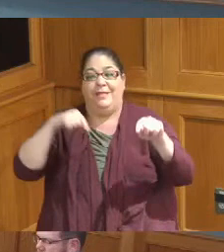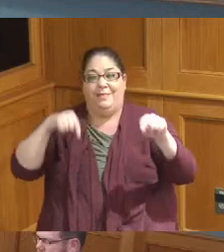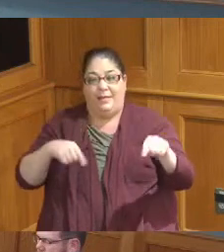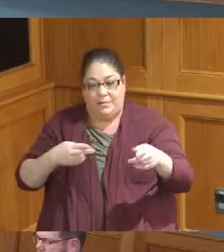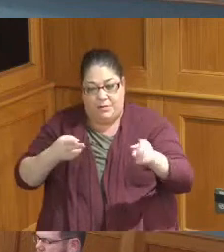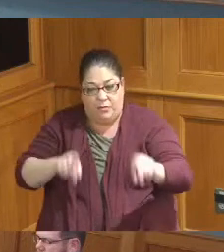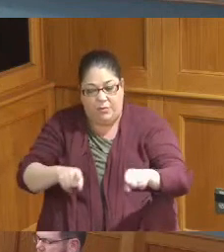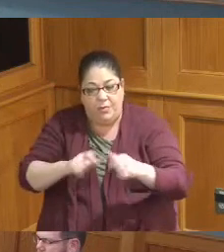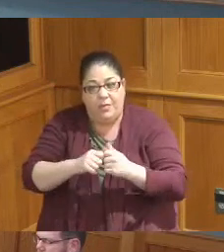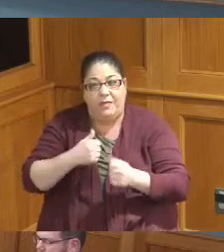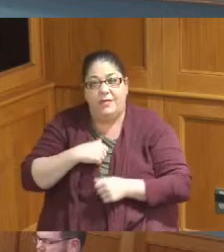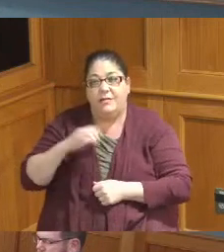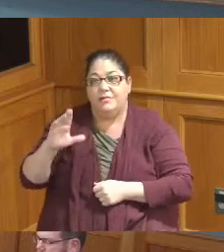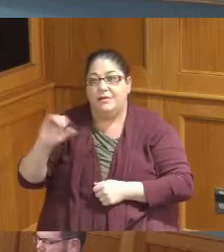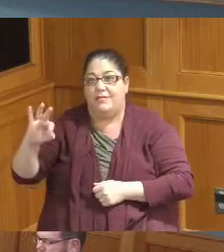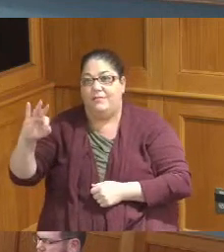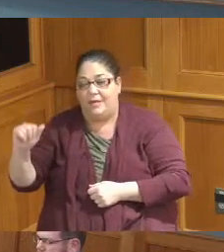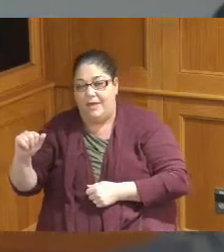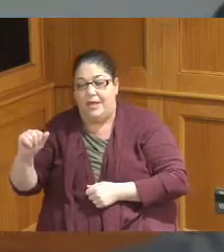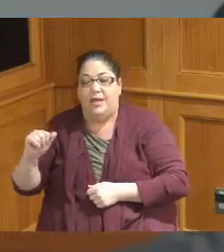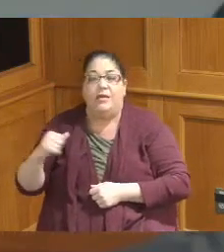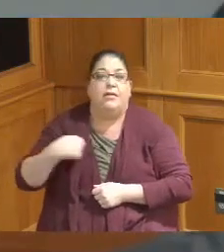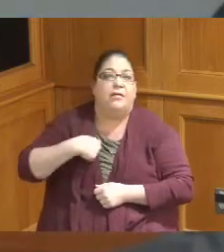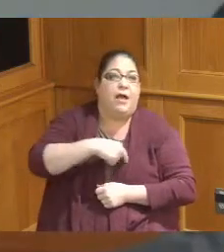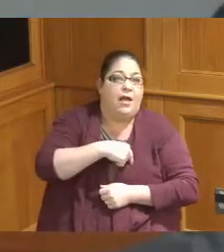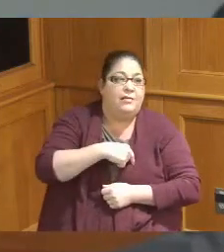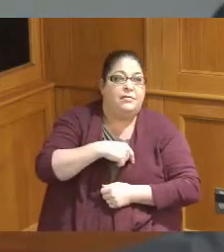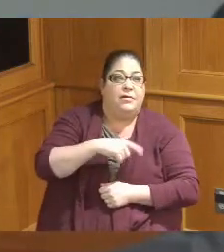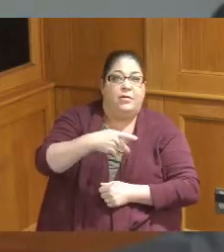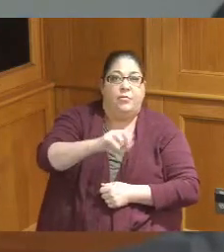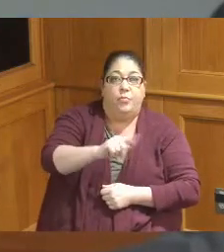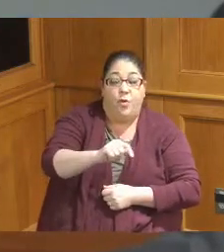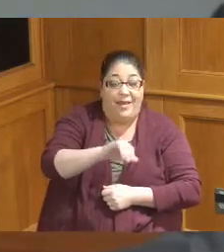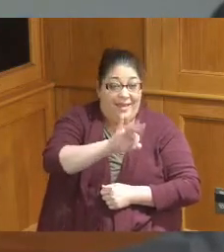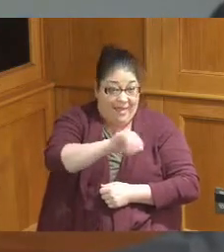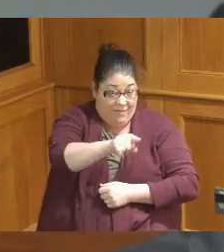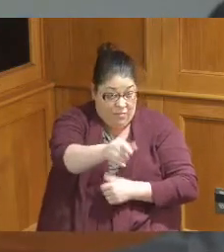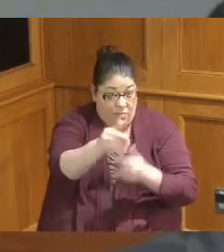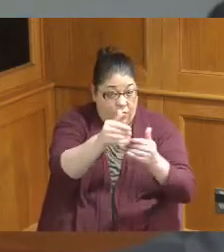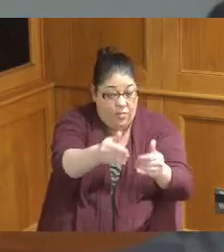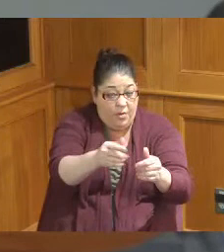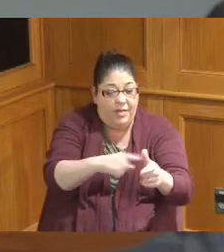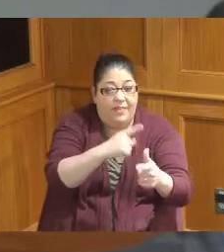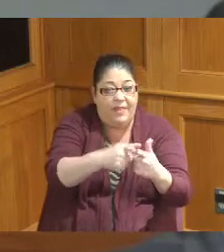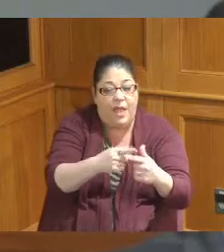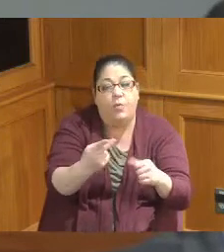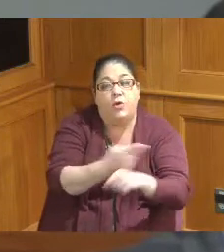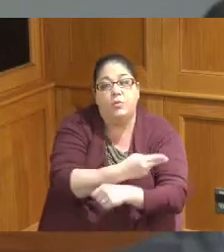county the CFA and the Port essentially says if you do this we will use these funds to pay the